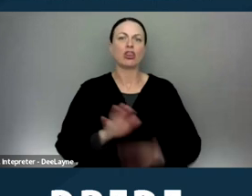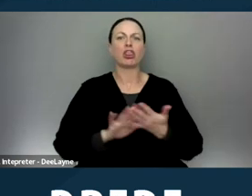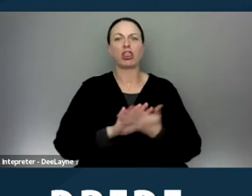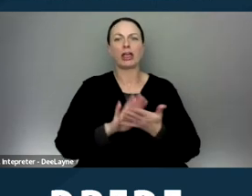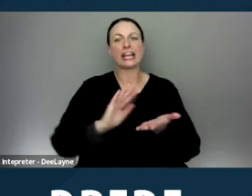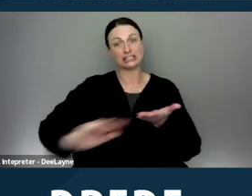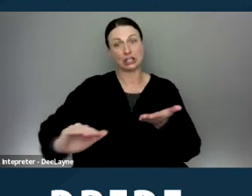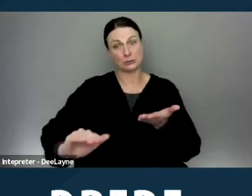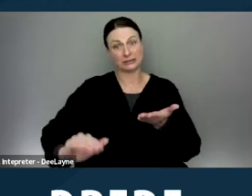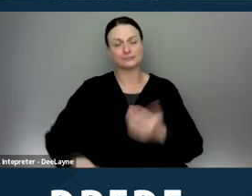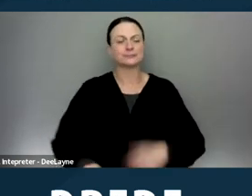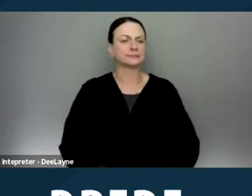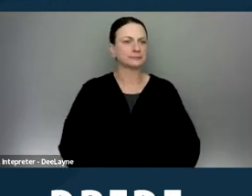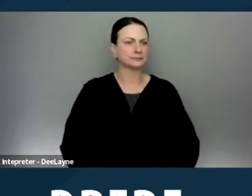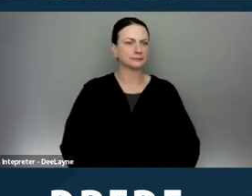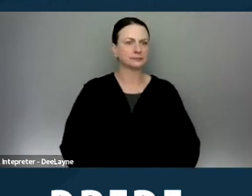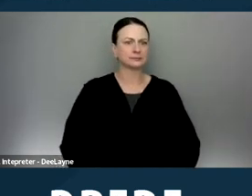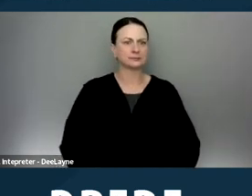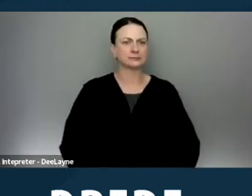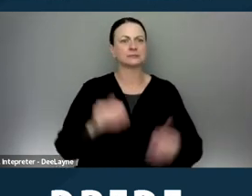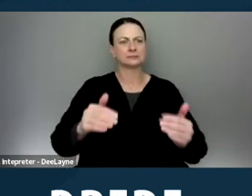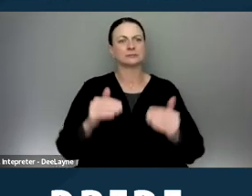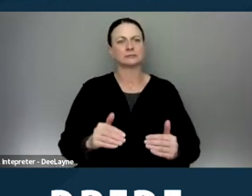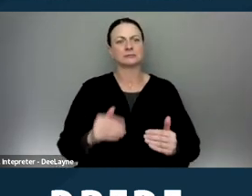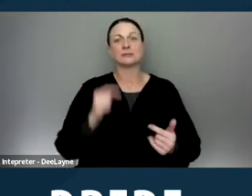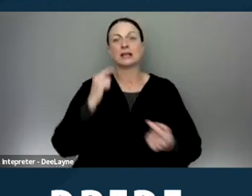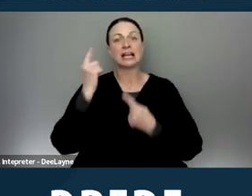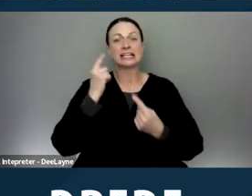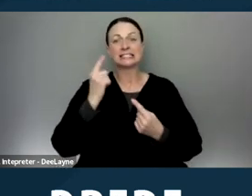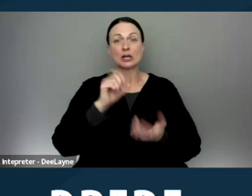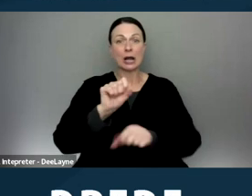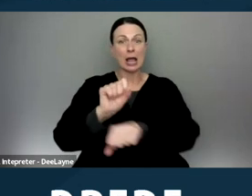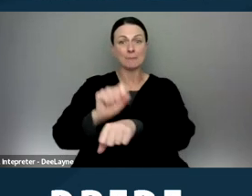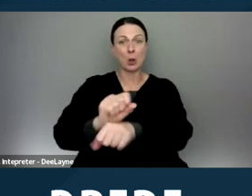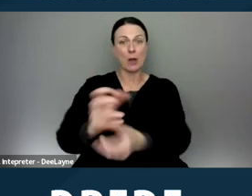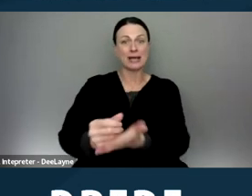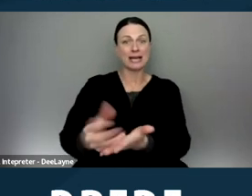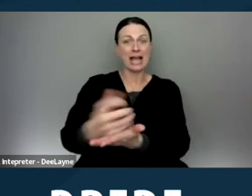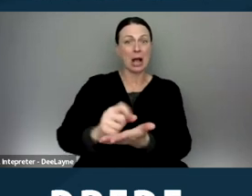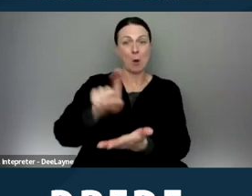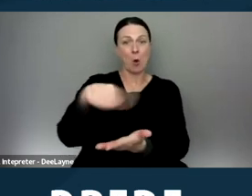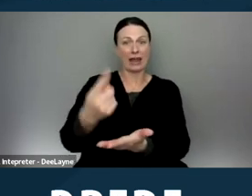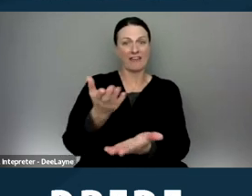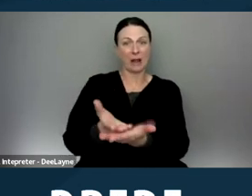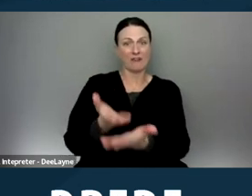Another thing they may do is only consider employment income like verifiable employment income.